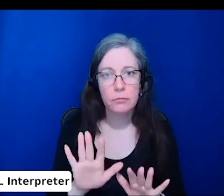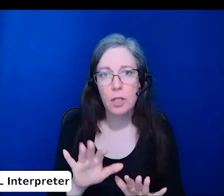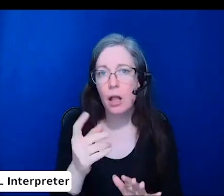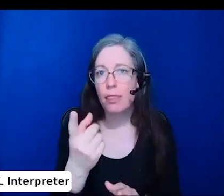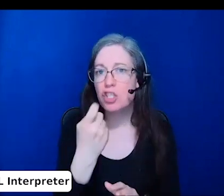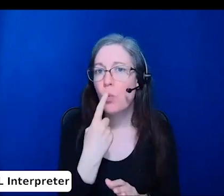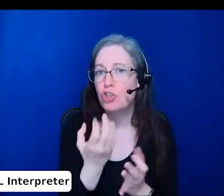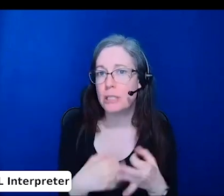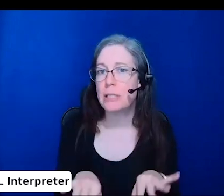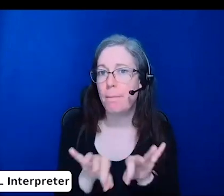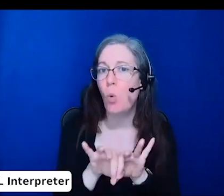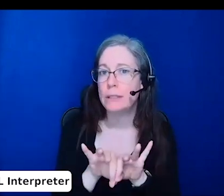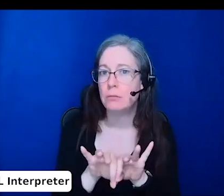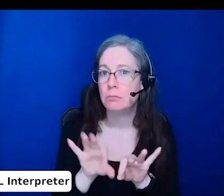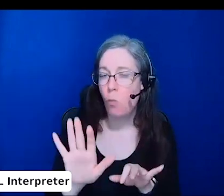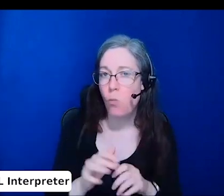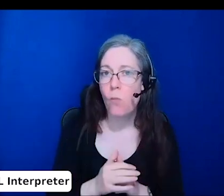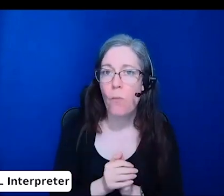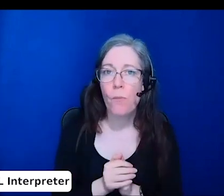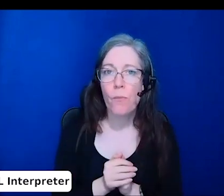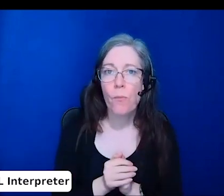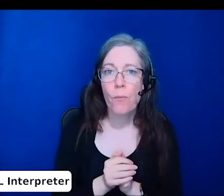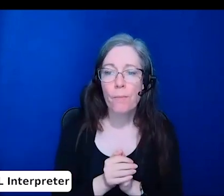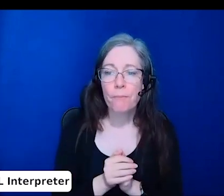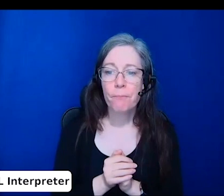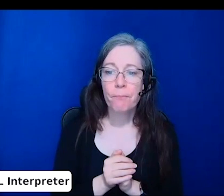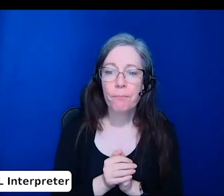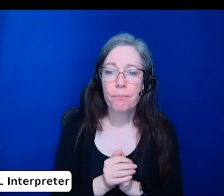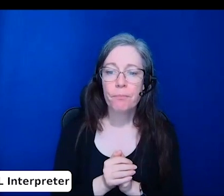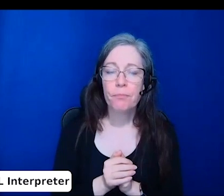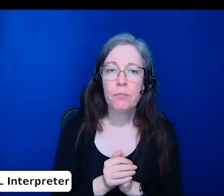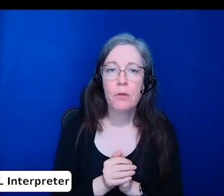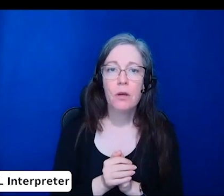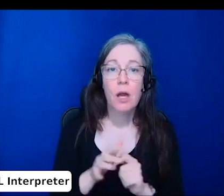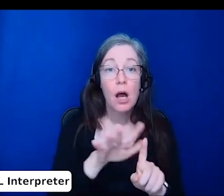in the context of what's needed for the role.